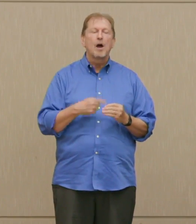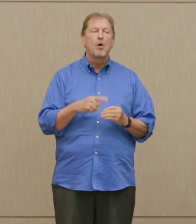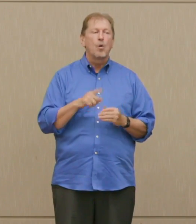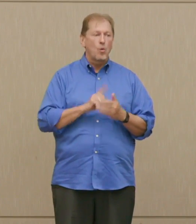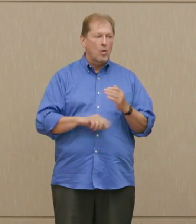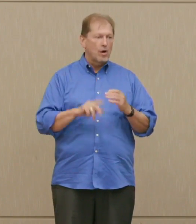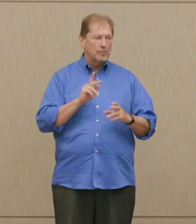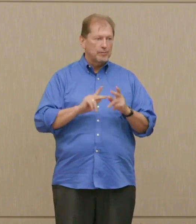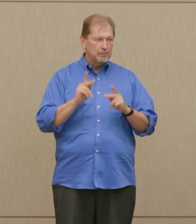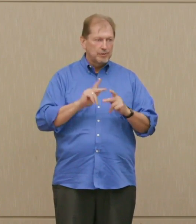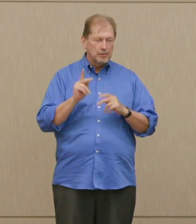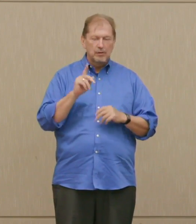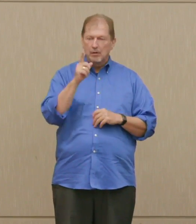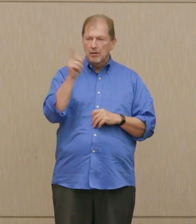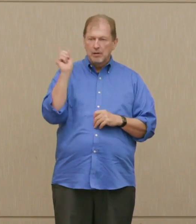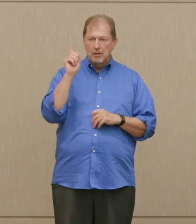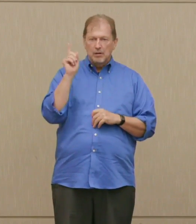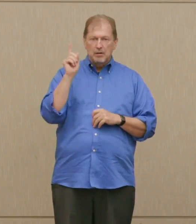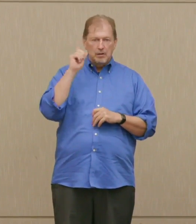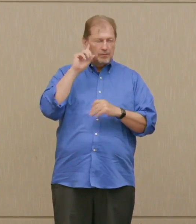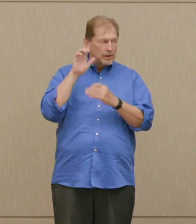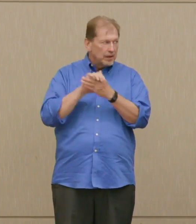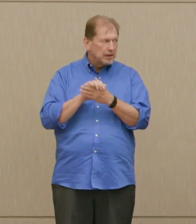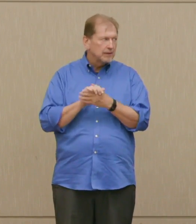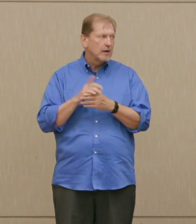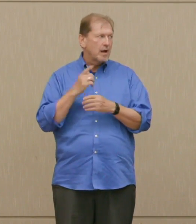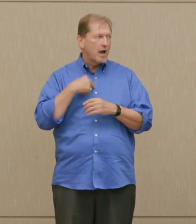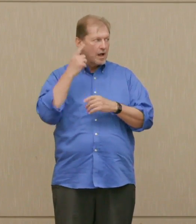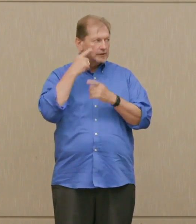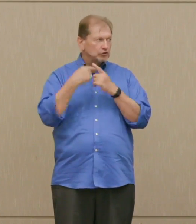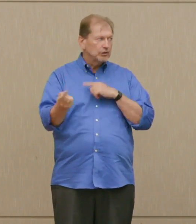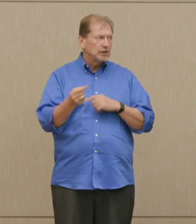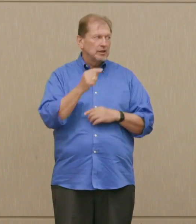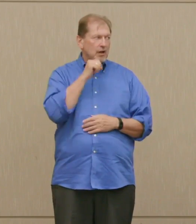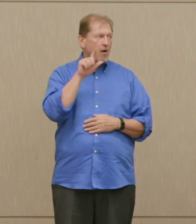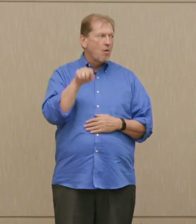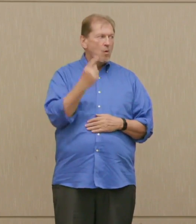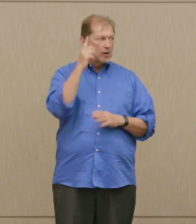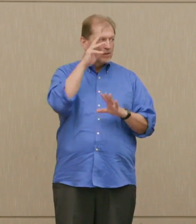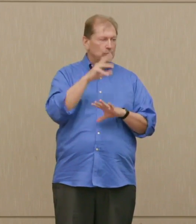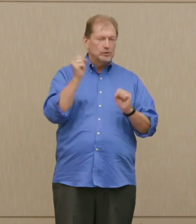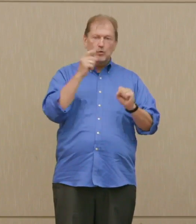and probably still does believe, it is not only the president who can order these forces